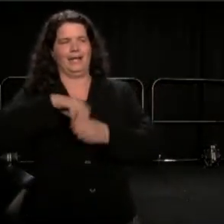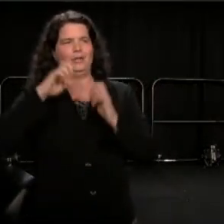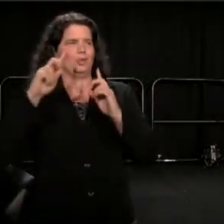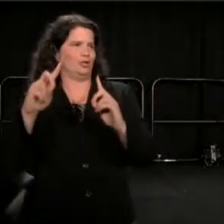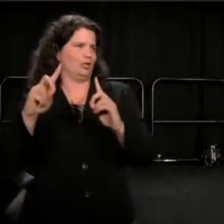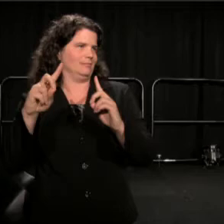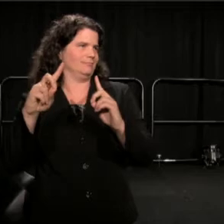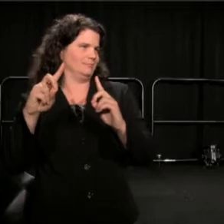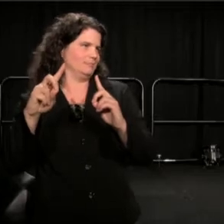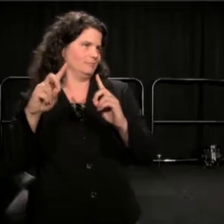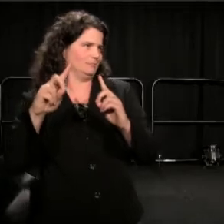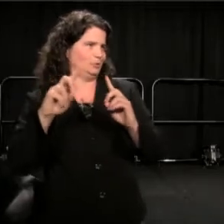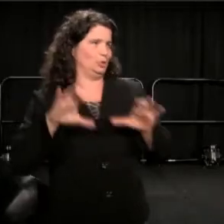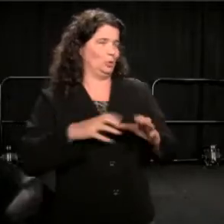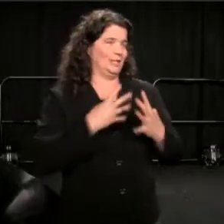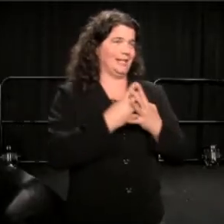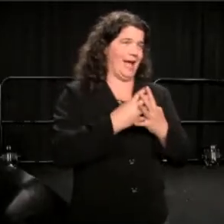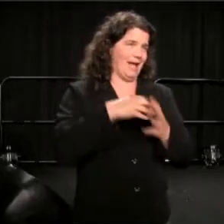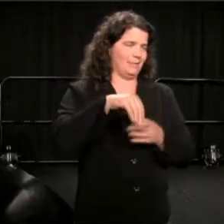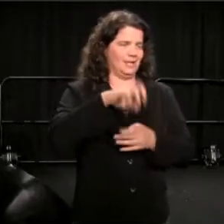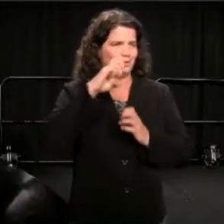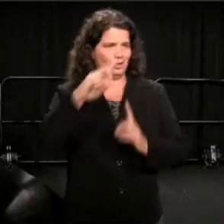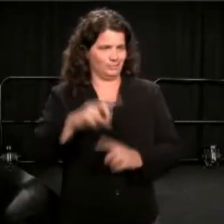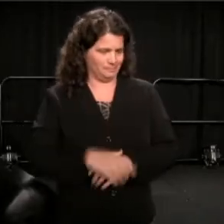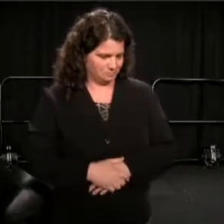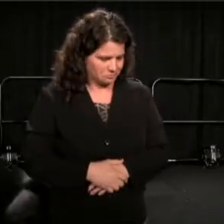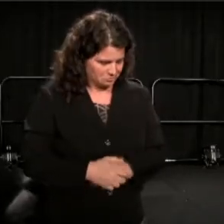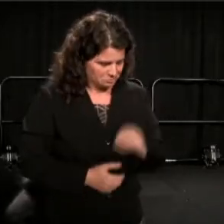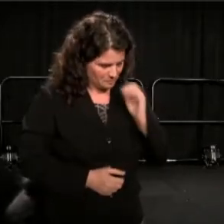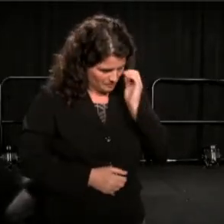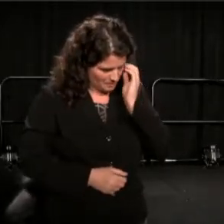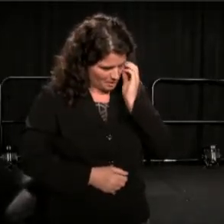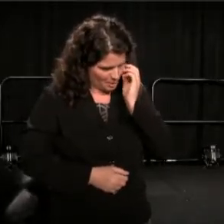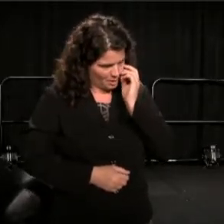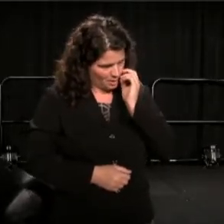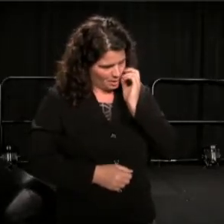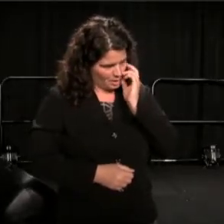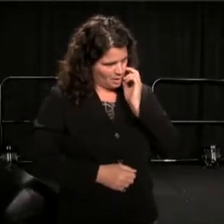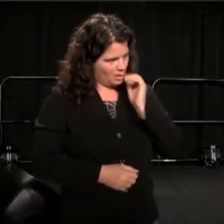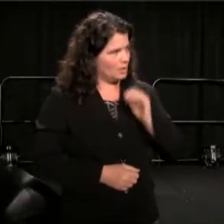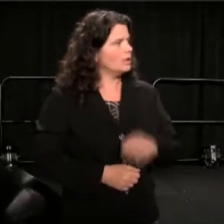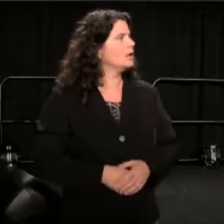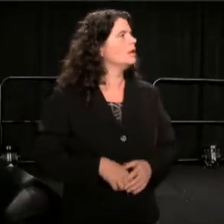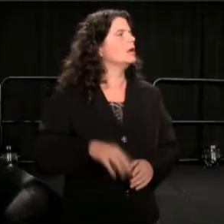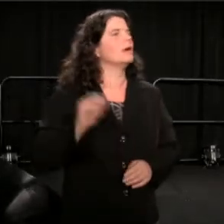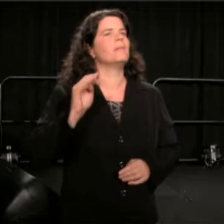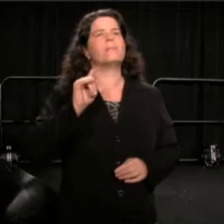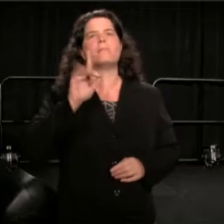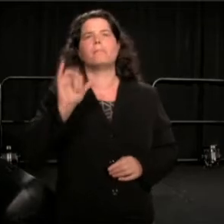and something that, you know, Molly wrote to me. Molly are you here yet, in the arena.